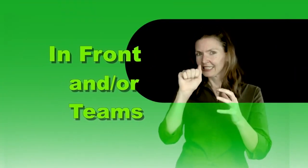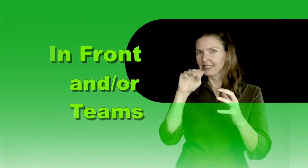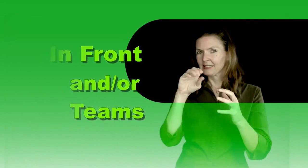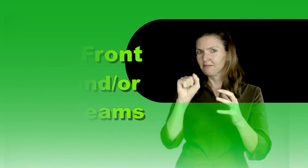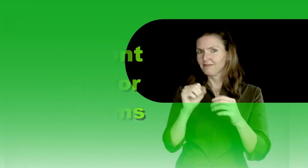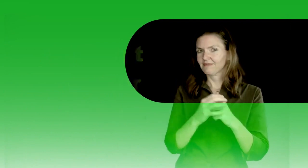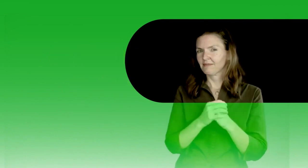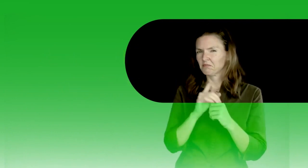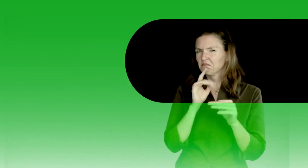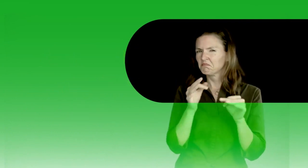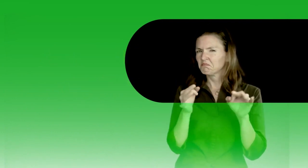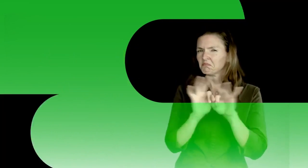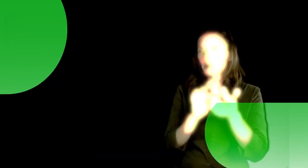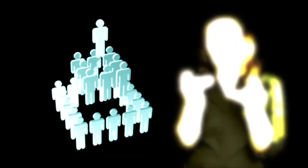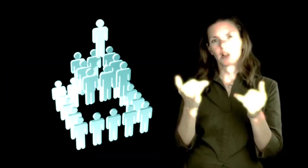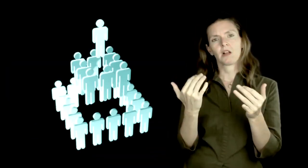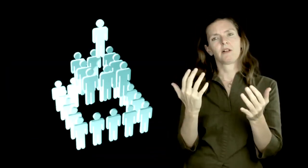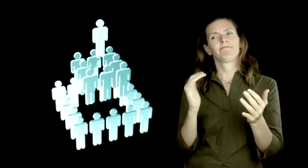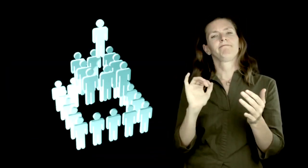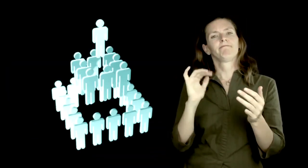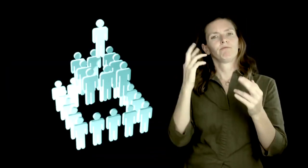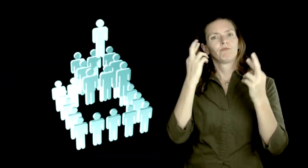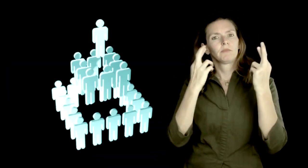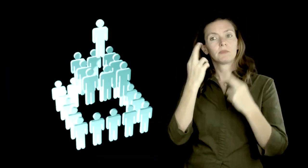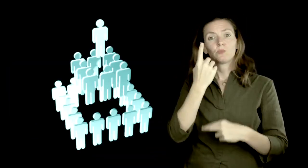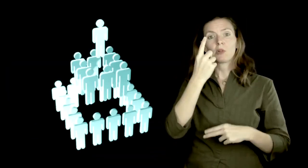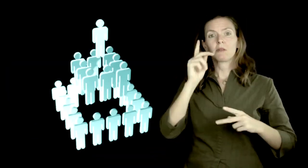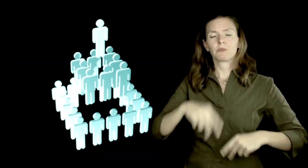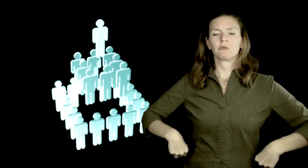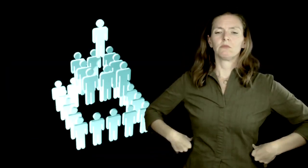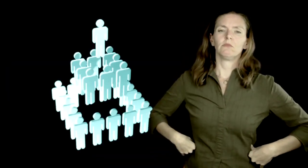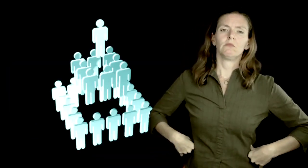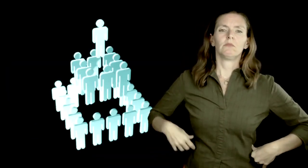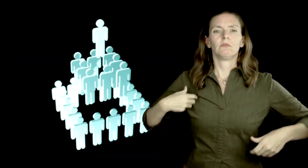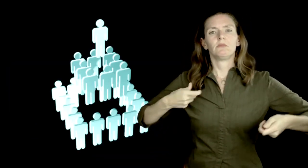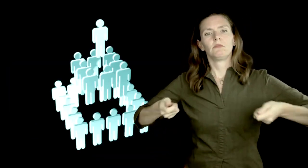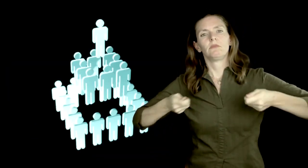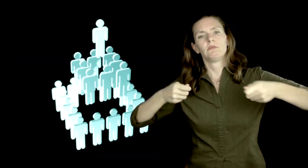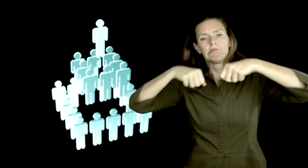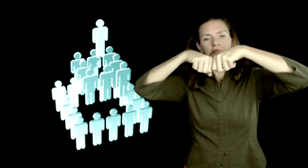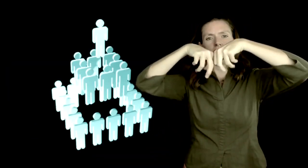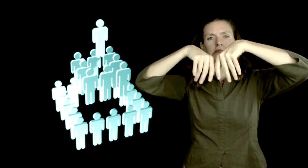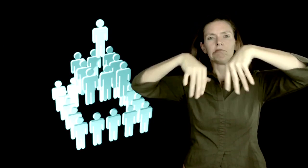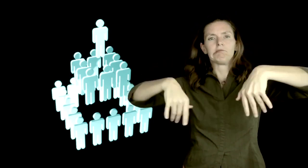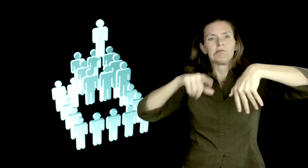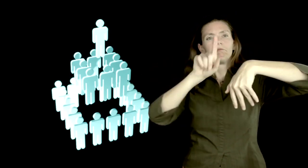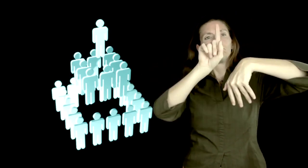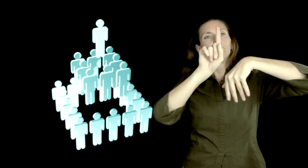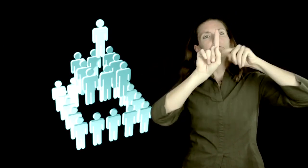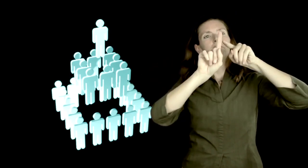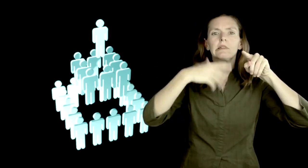Research teams is an essential concept. The older, traditional model has one person on the top, with a hierarchical structure for the remaining members.